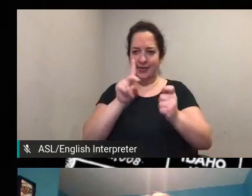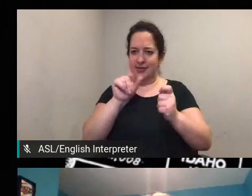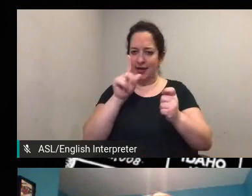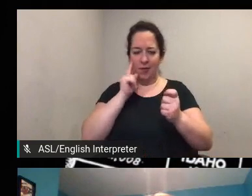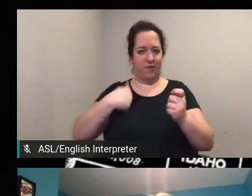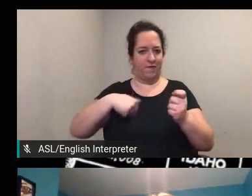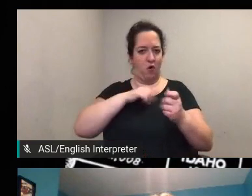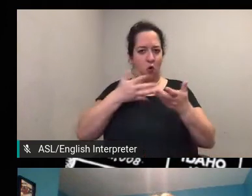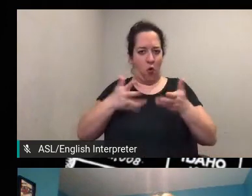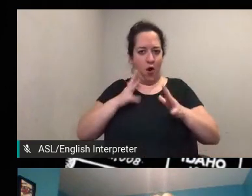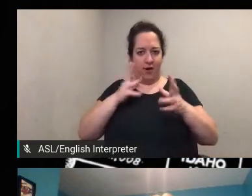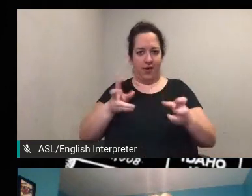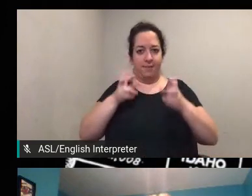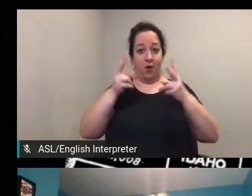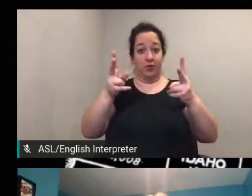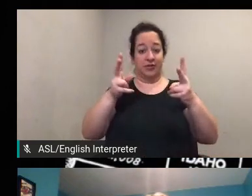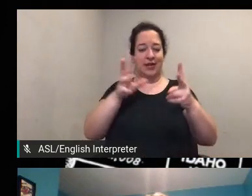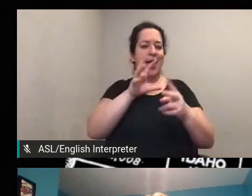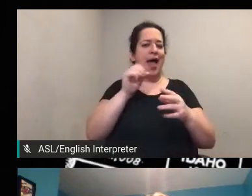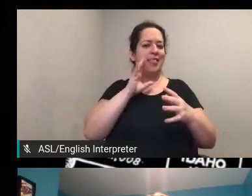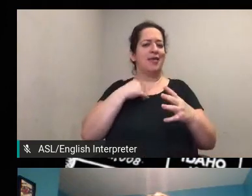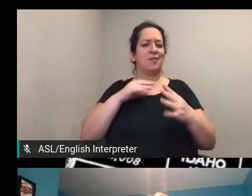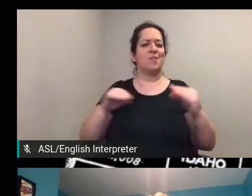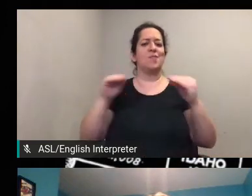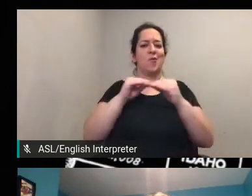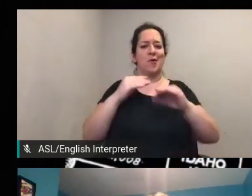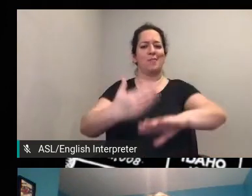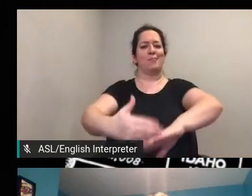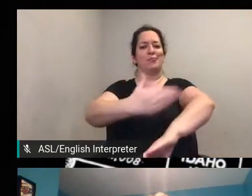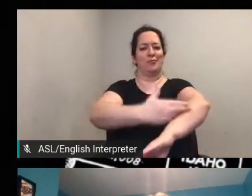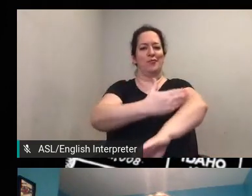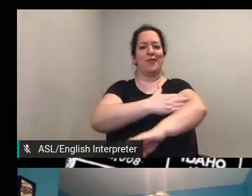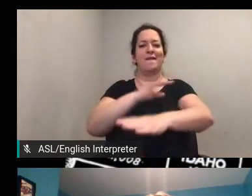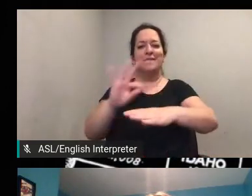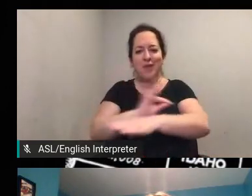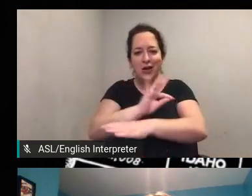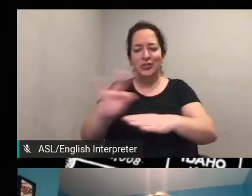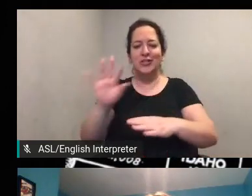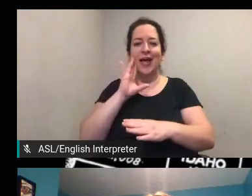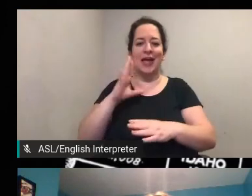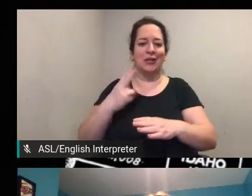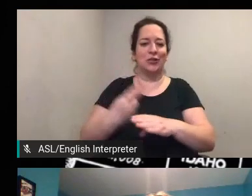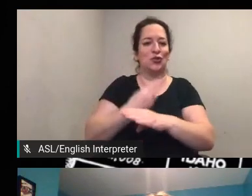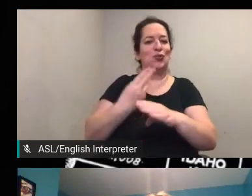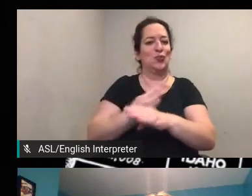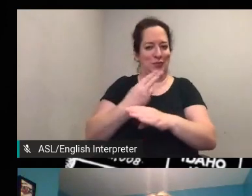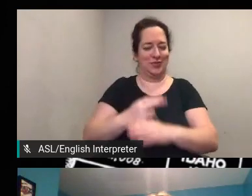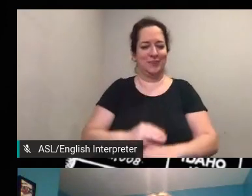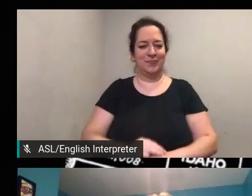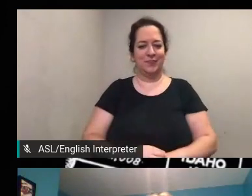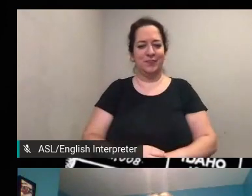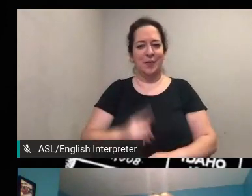and then just sort of making it more functional and useful for people as well let me let me uh ask everyone but let me start